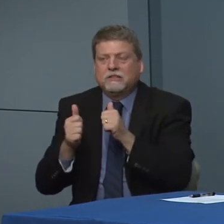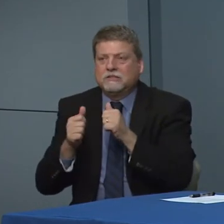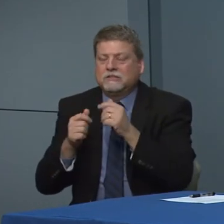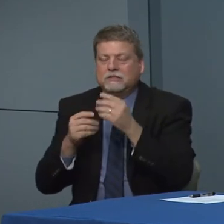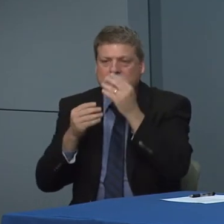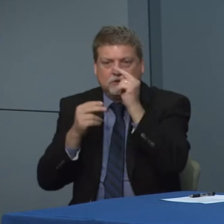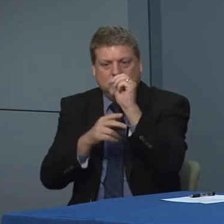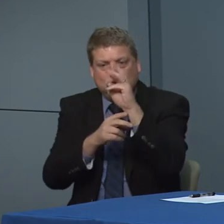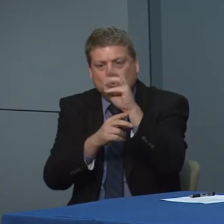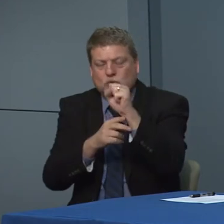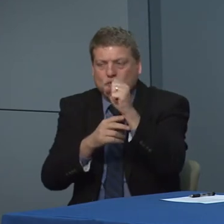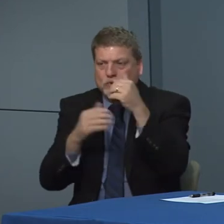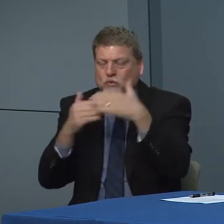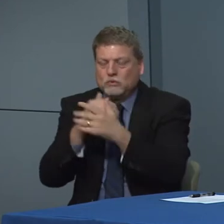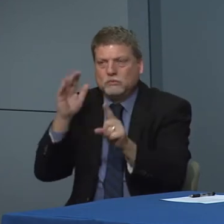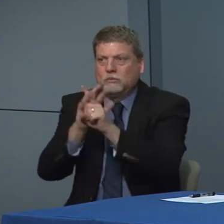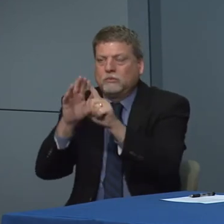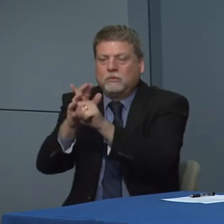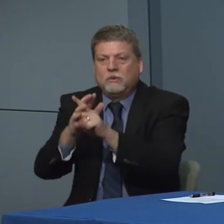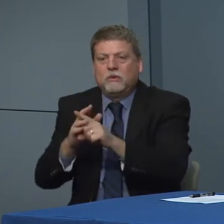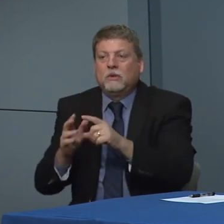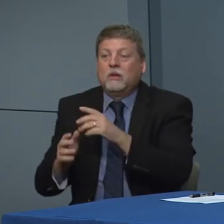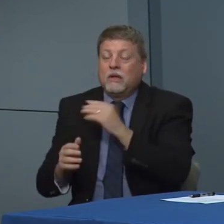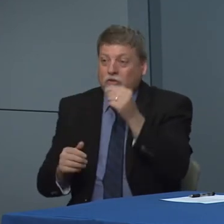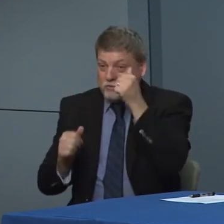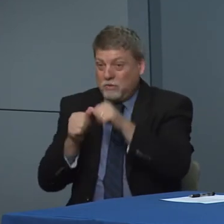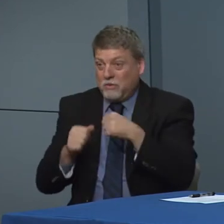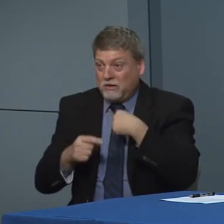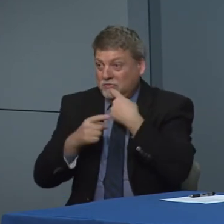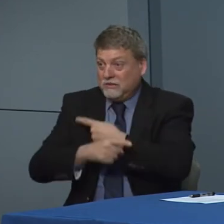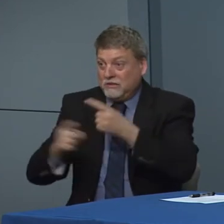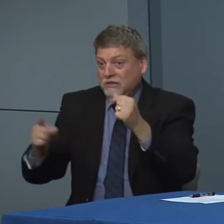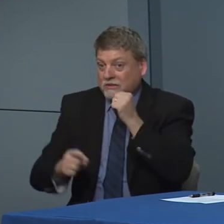and as we said yesterday when we made the recommendation at